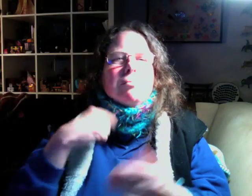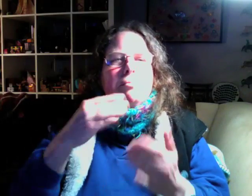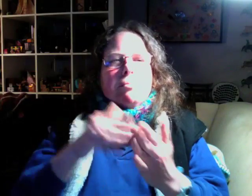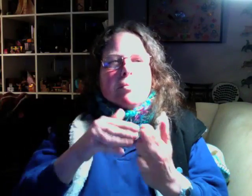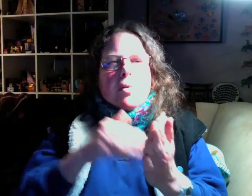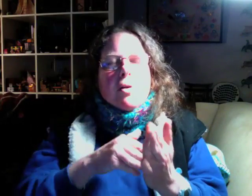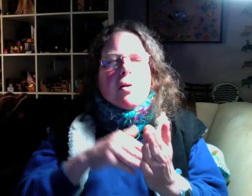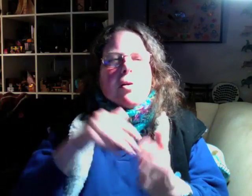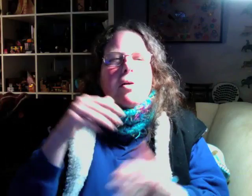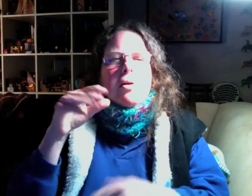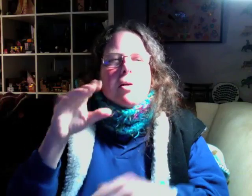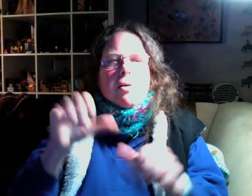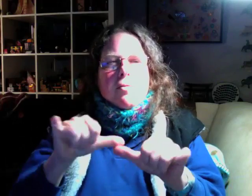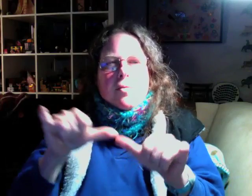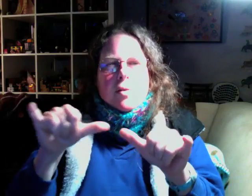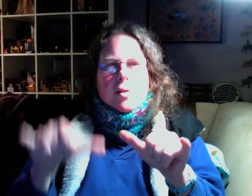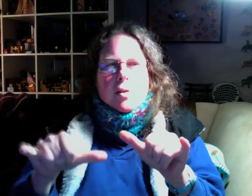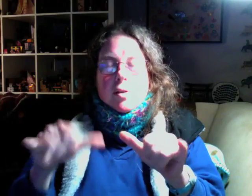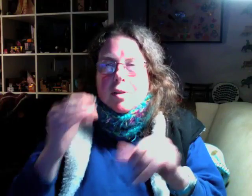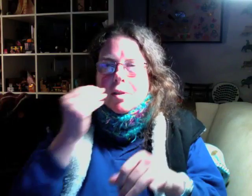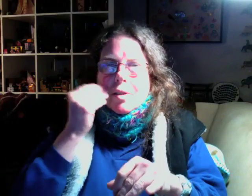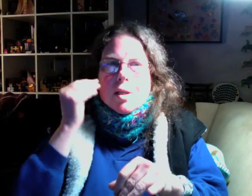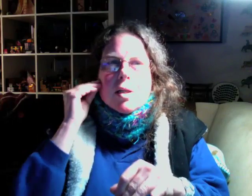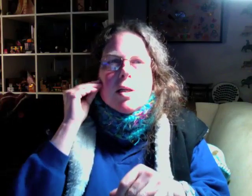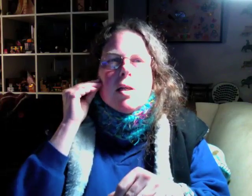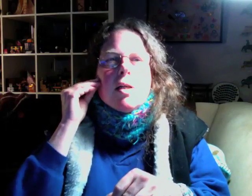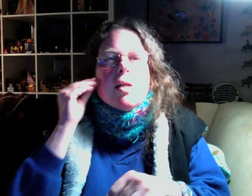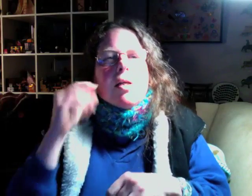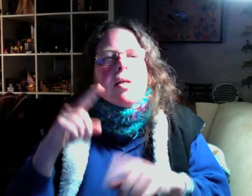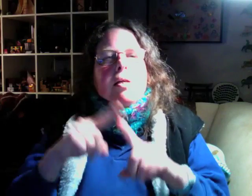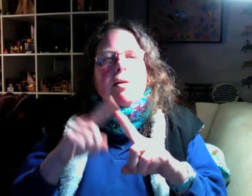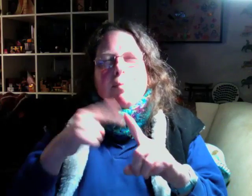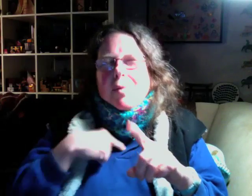so I often stay at home, but I love my house.